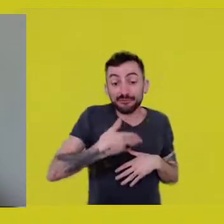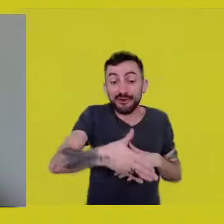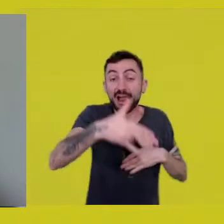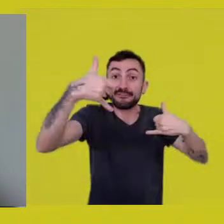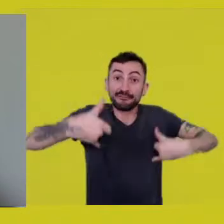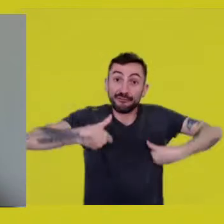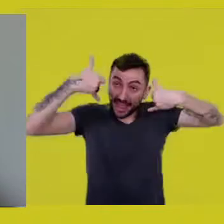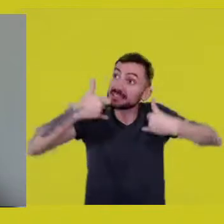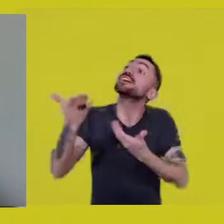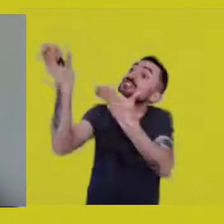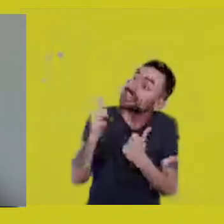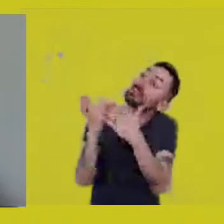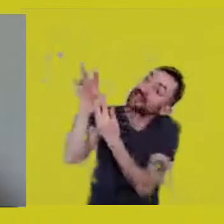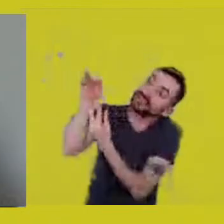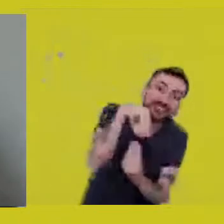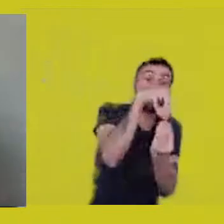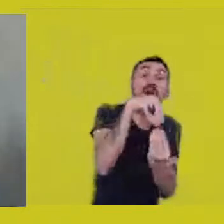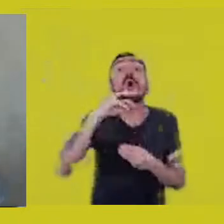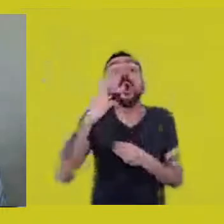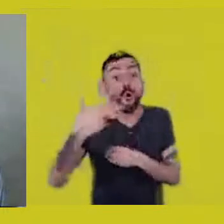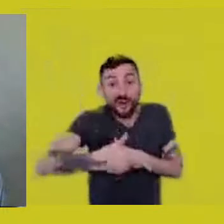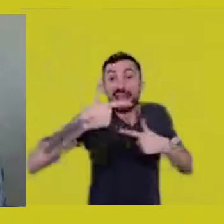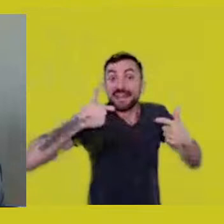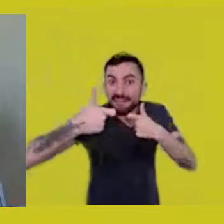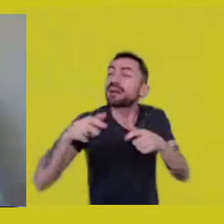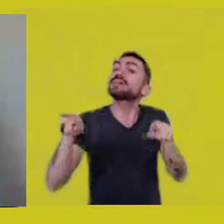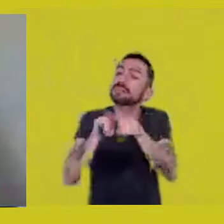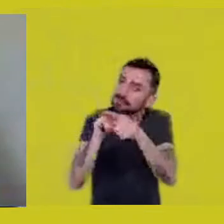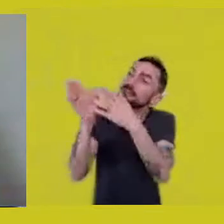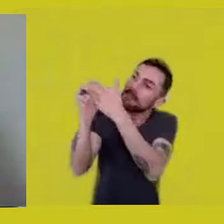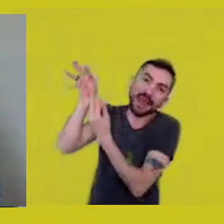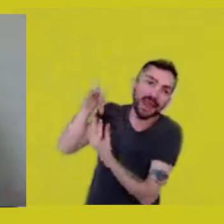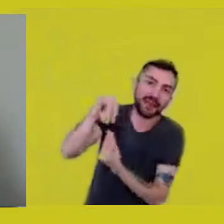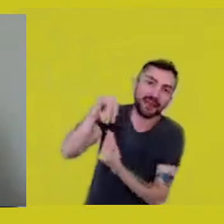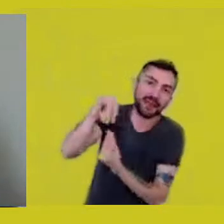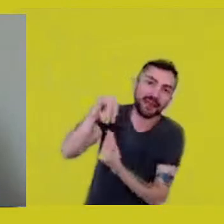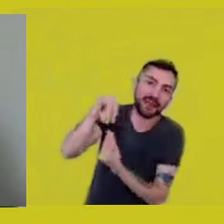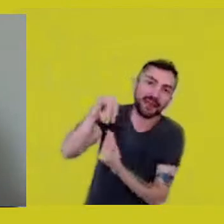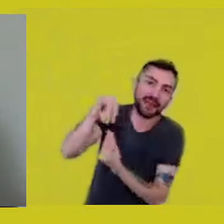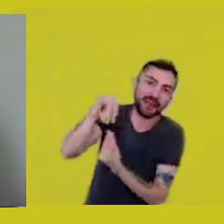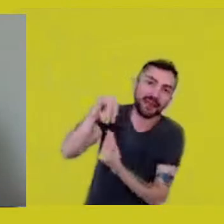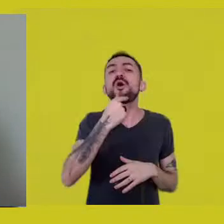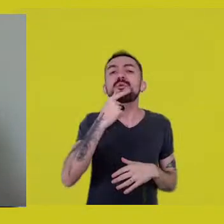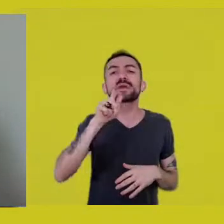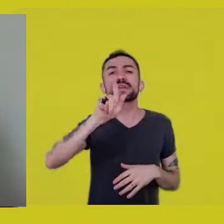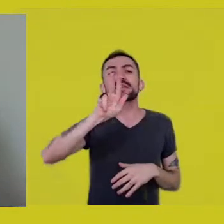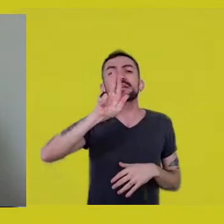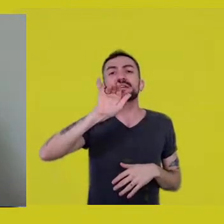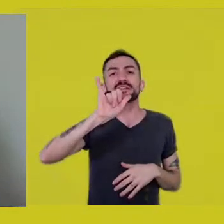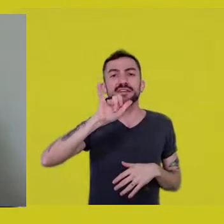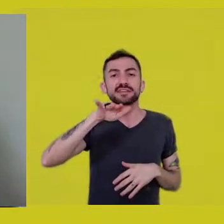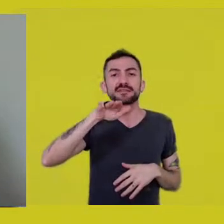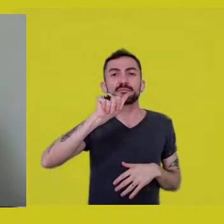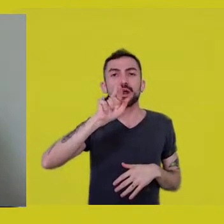I’d like to tell you that it is said that when Guimarães Rosa died,